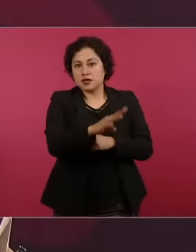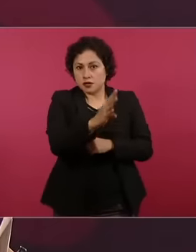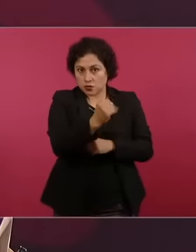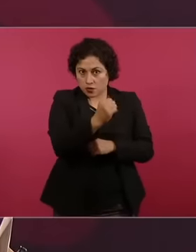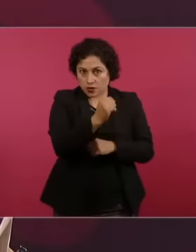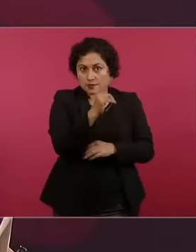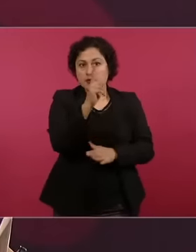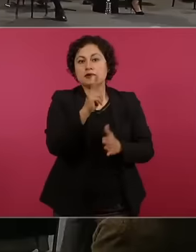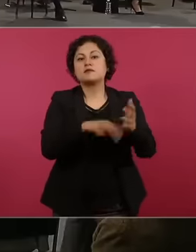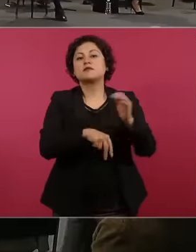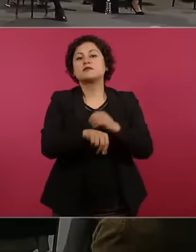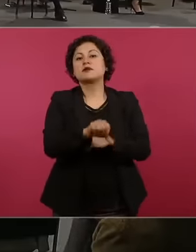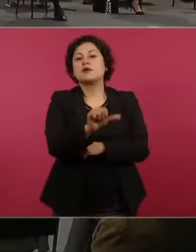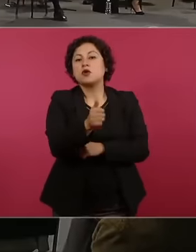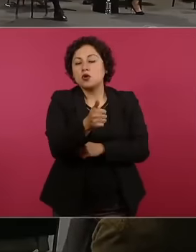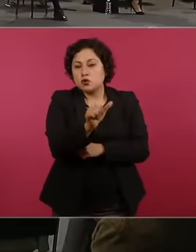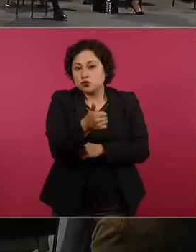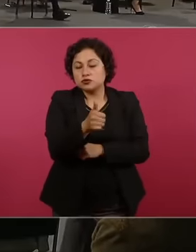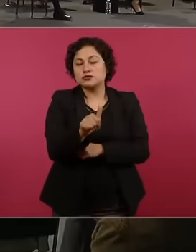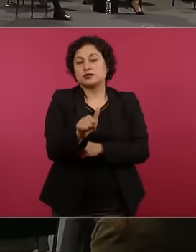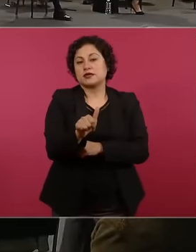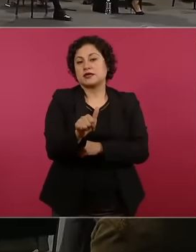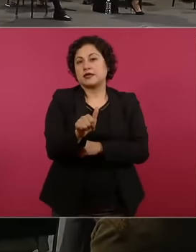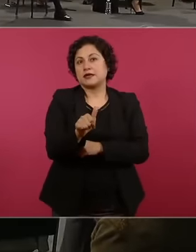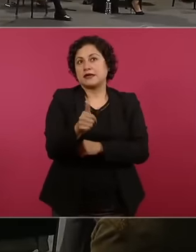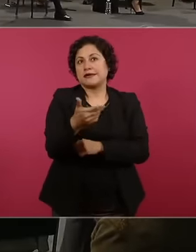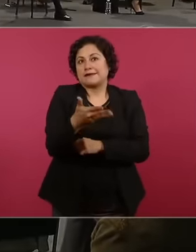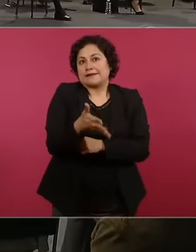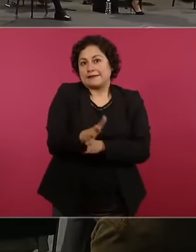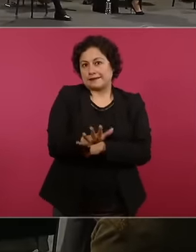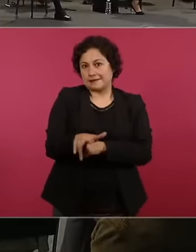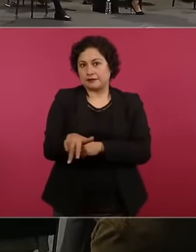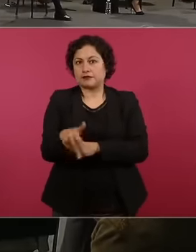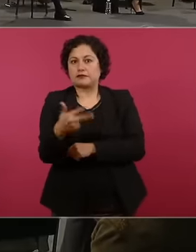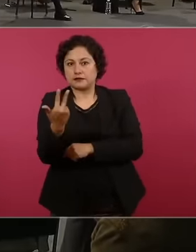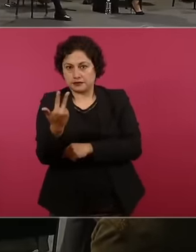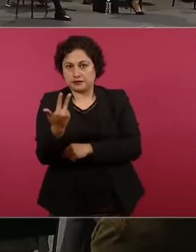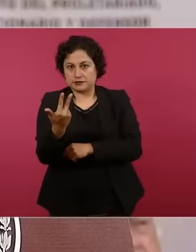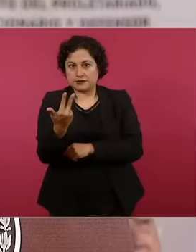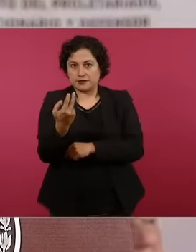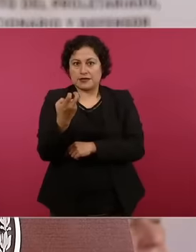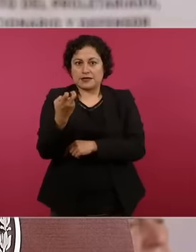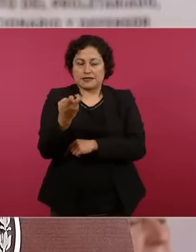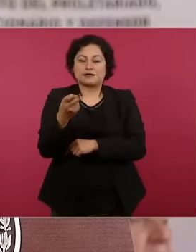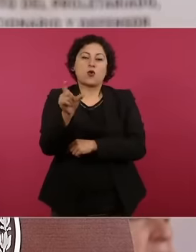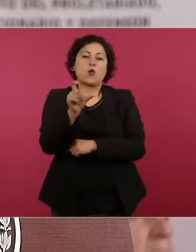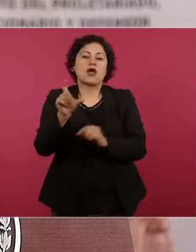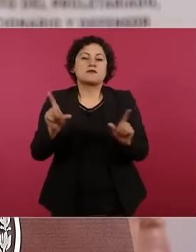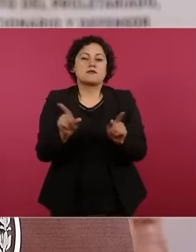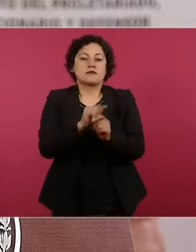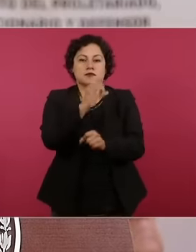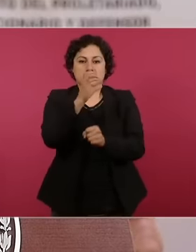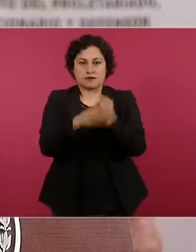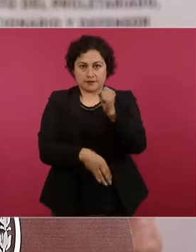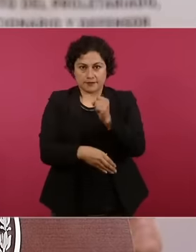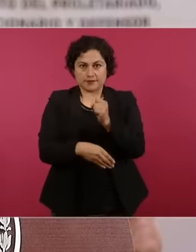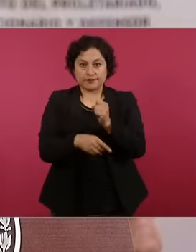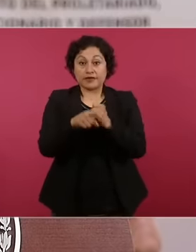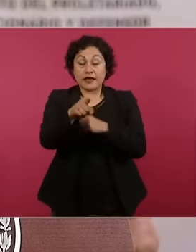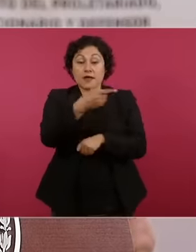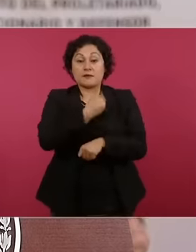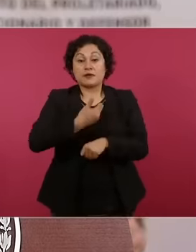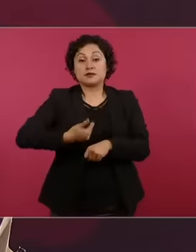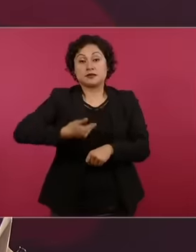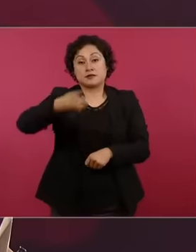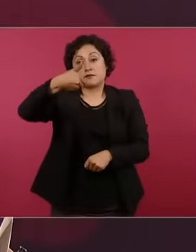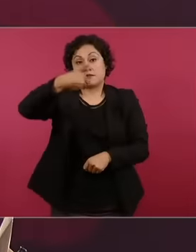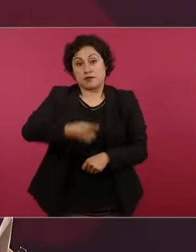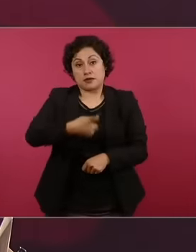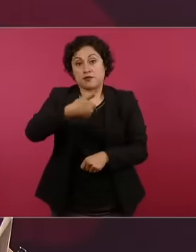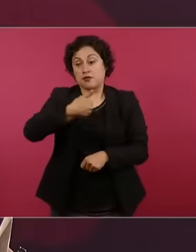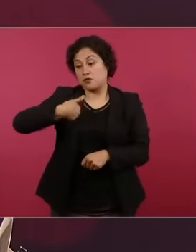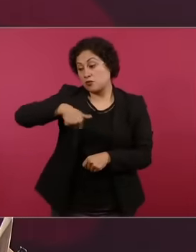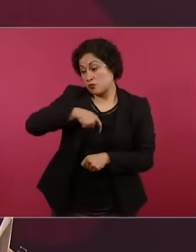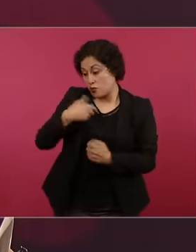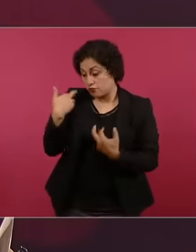11 12 10 and 13 which is the closing that technical analysis was carried out to determine what standards